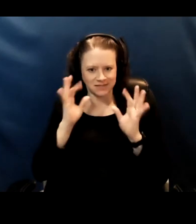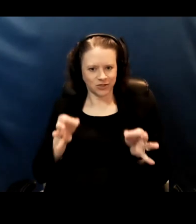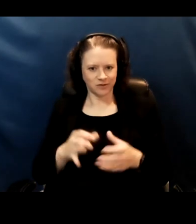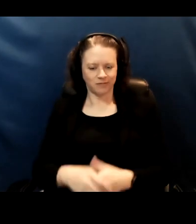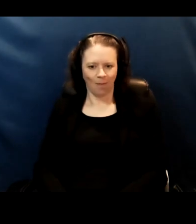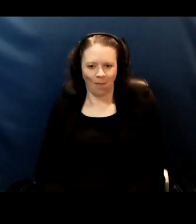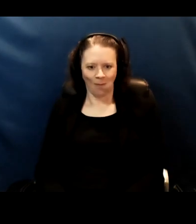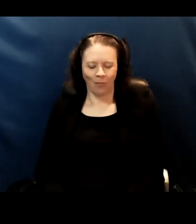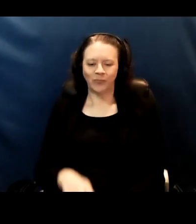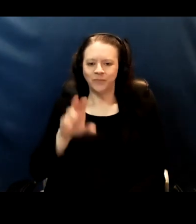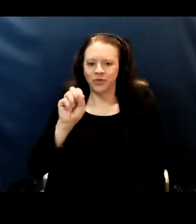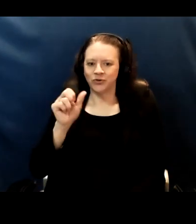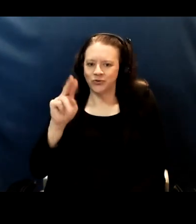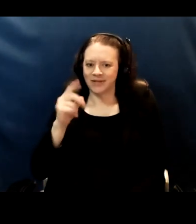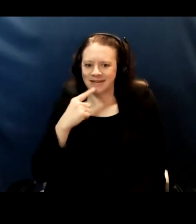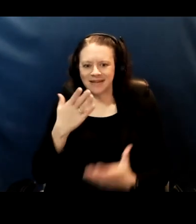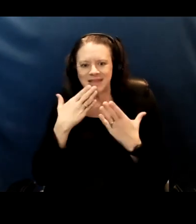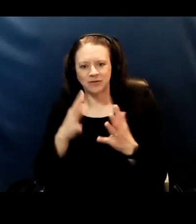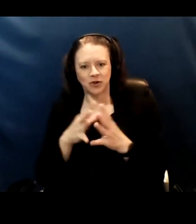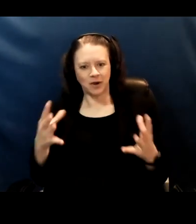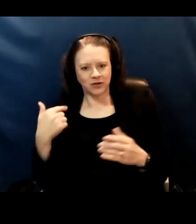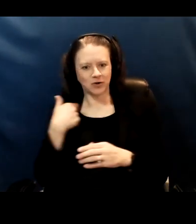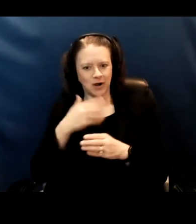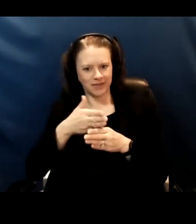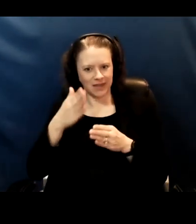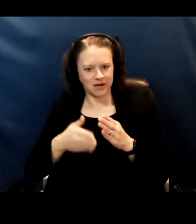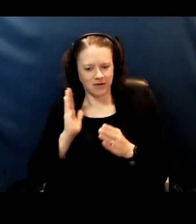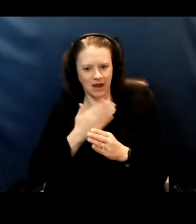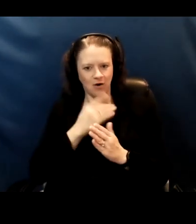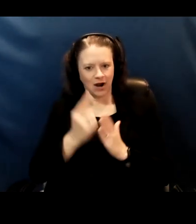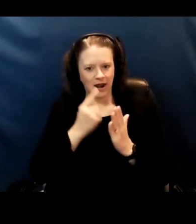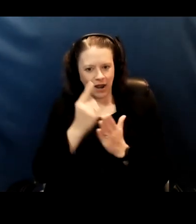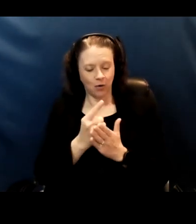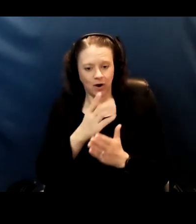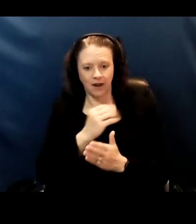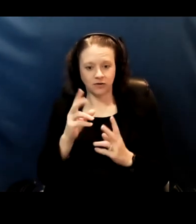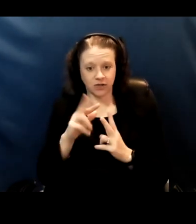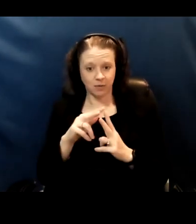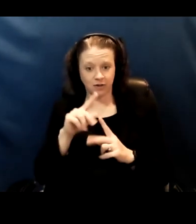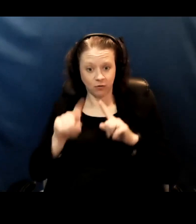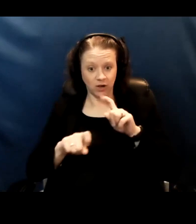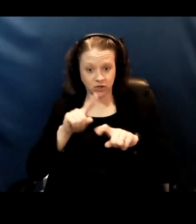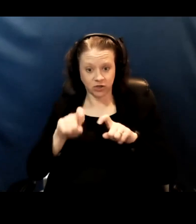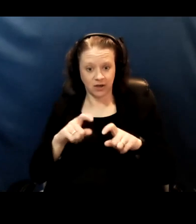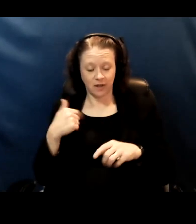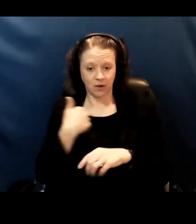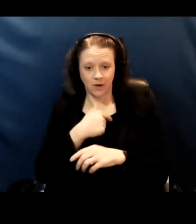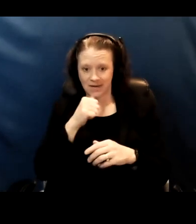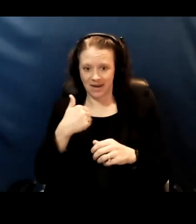[Susan] Thank you so much. We're at the end of our hour. And there is a couple of questions that we didn't get time to ask